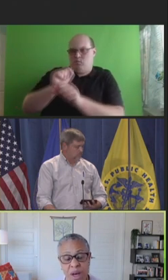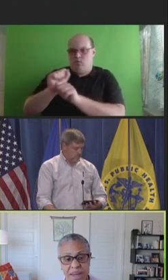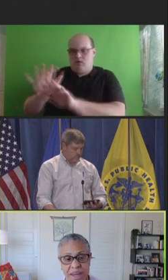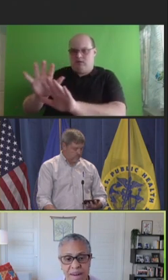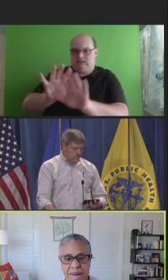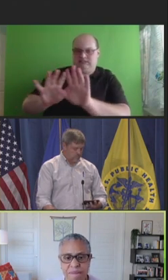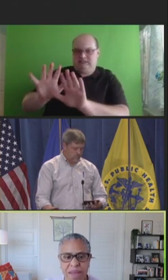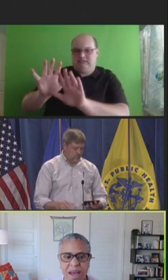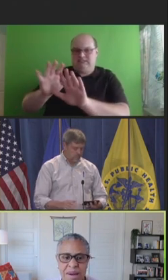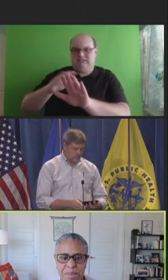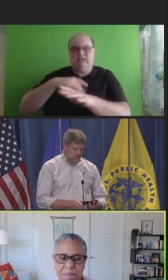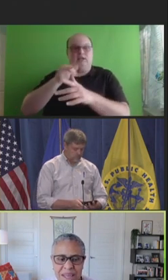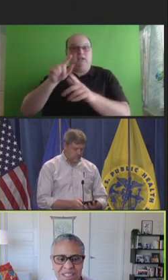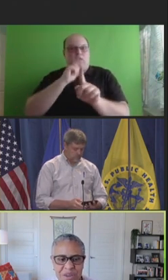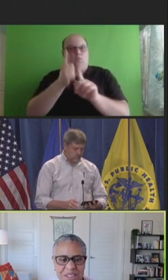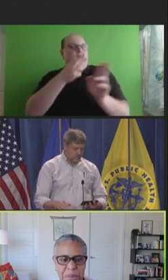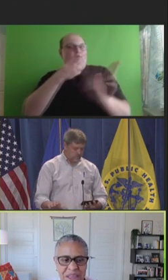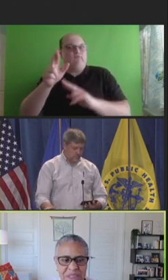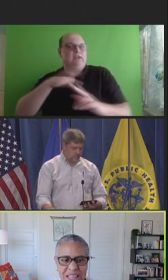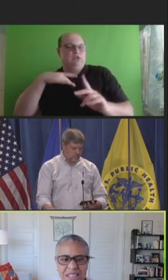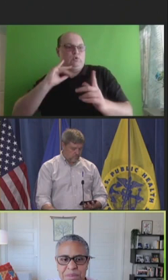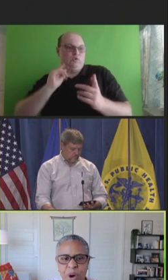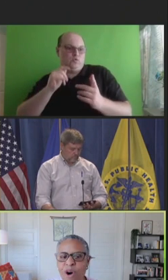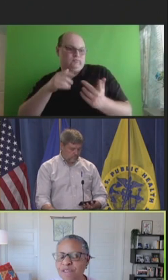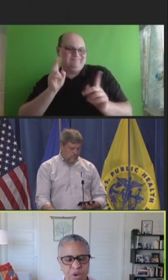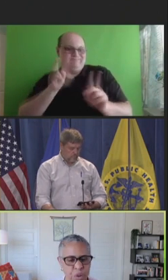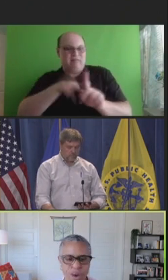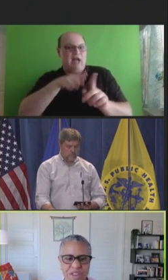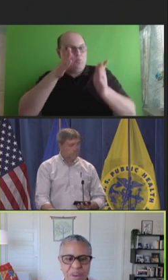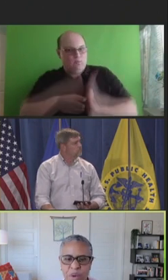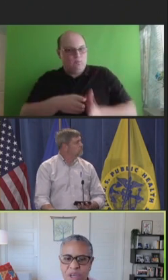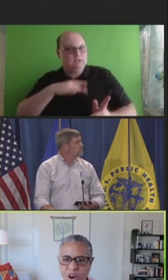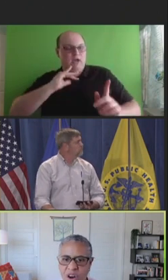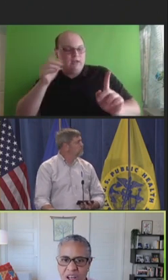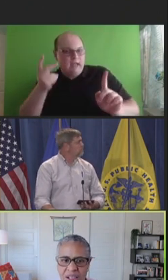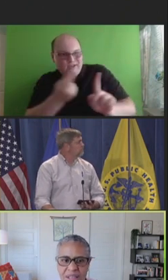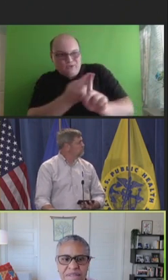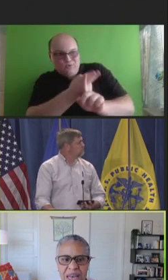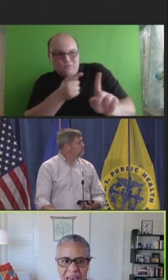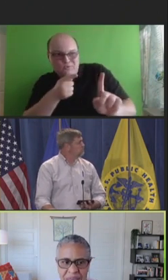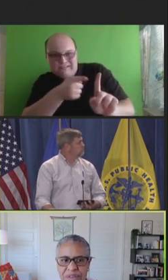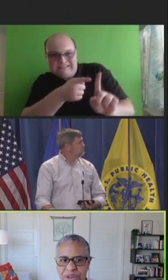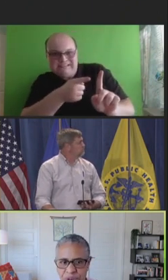on someone. And so, that's -- I think that's part of the work that we all have to do.